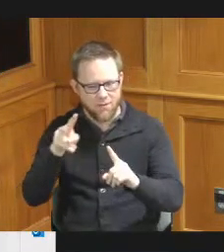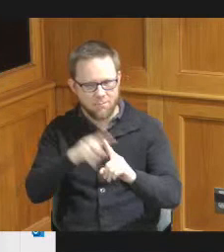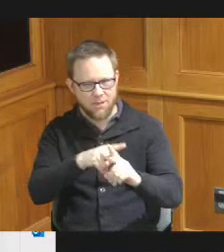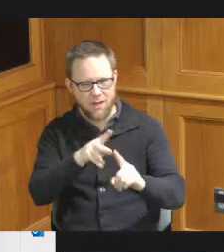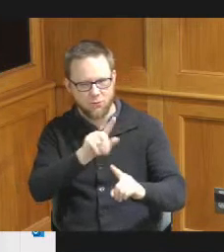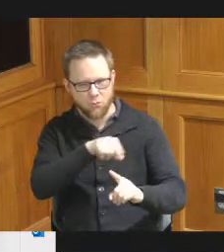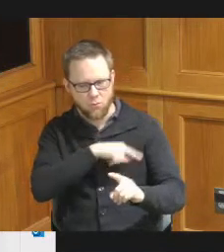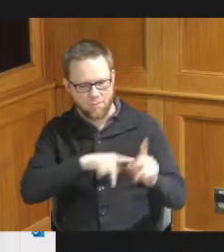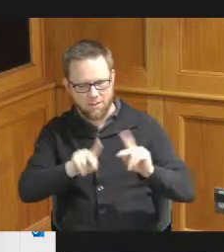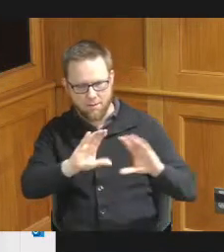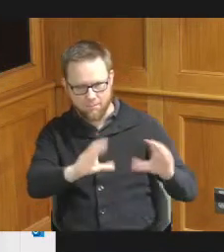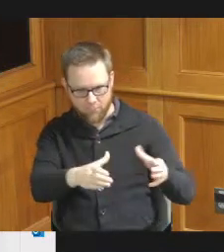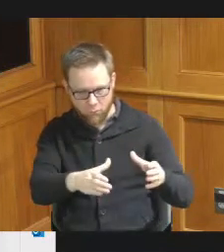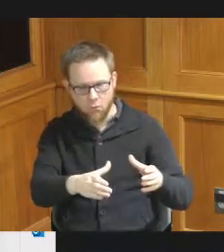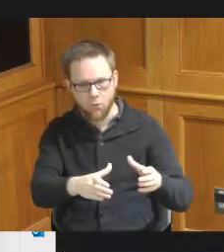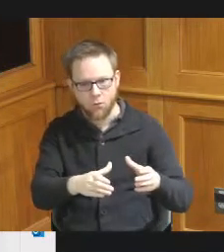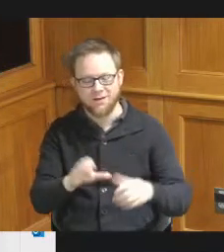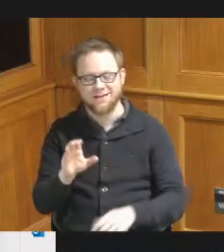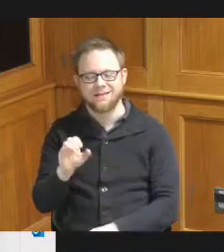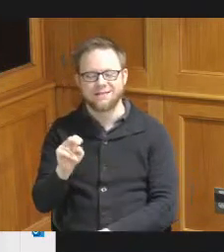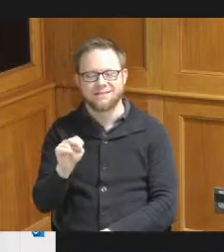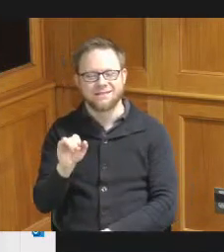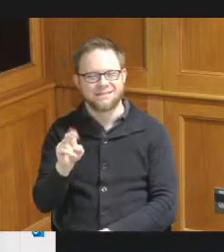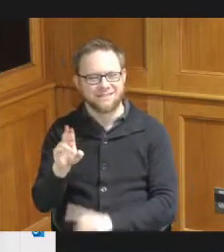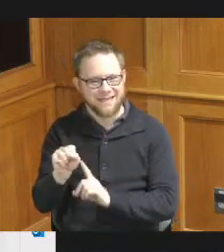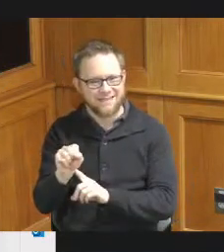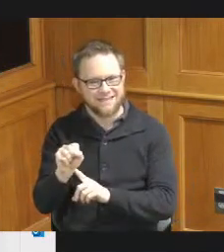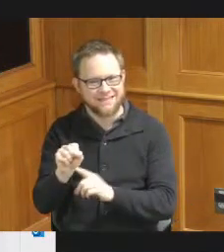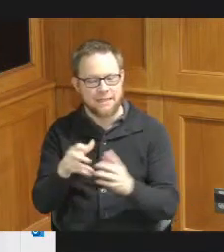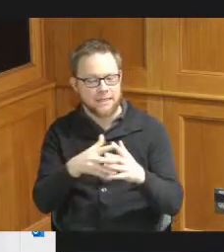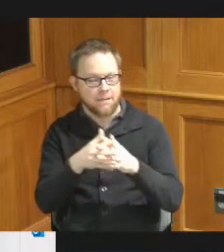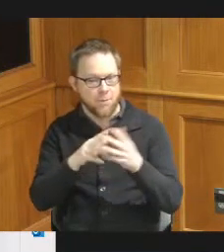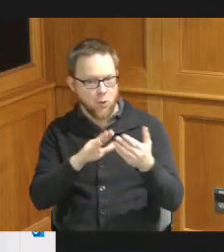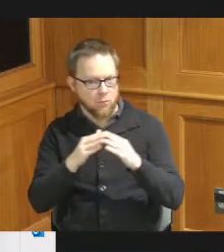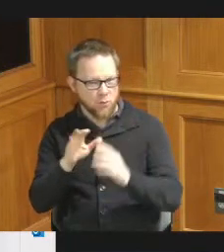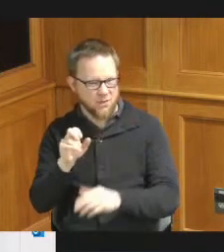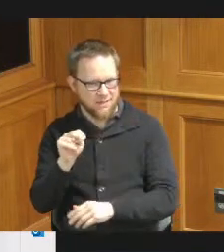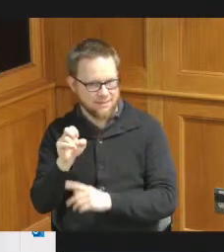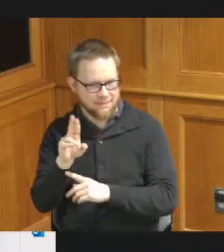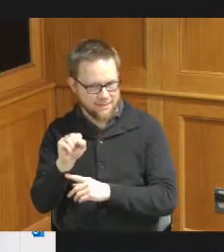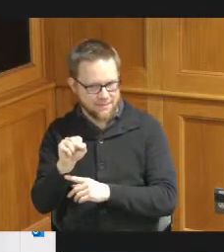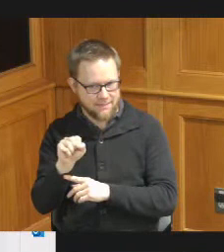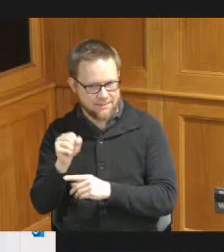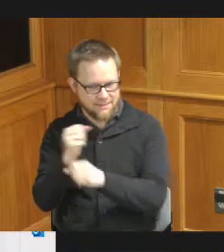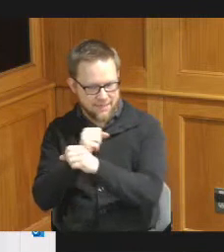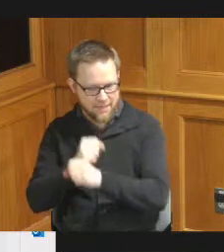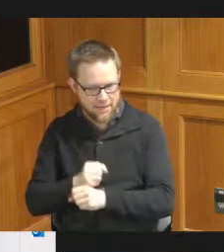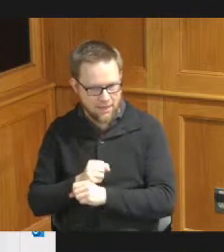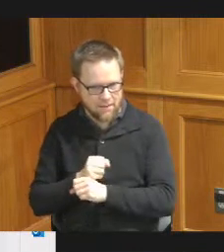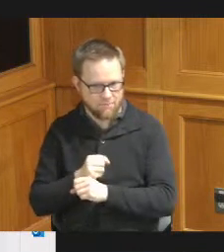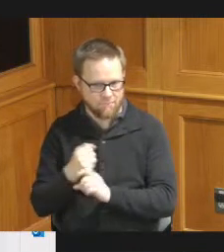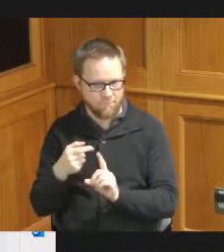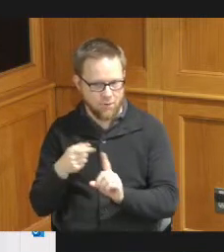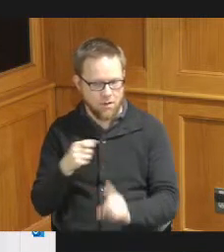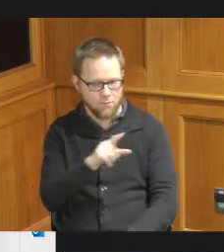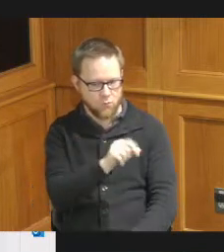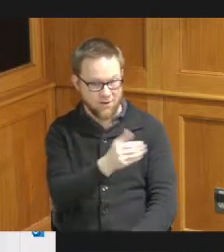we also looked at Census Data American Community census data for 2015 to 2019